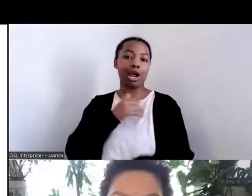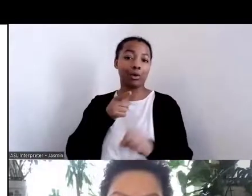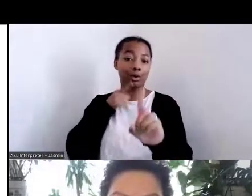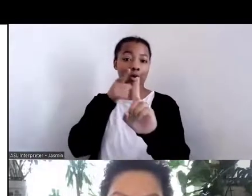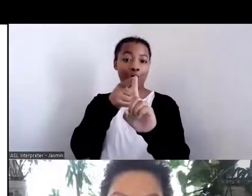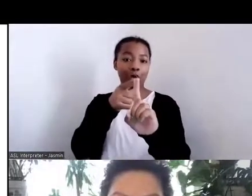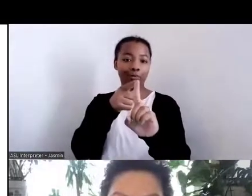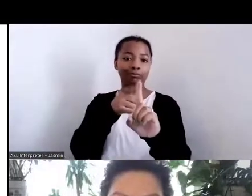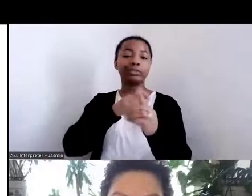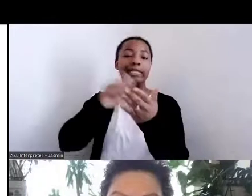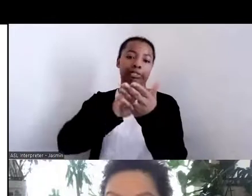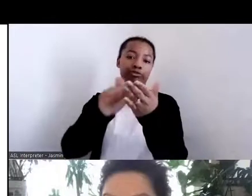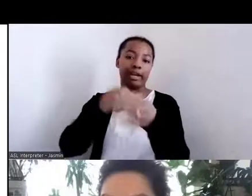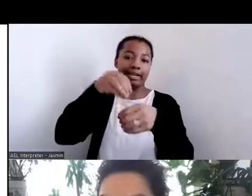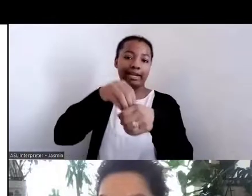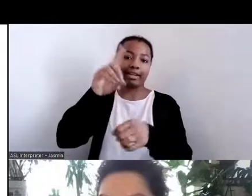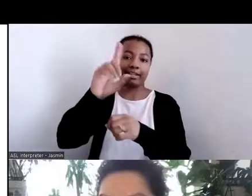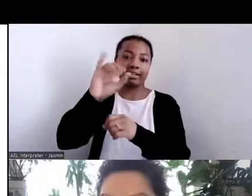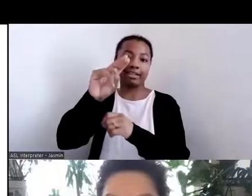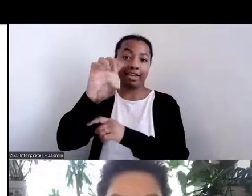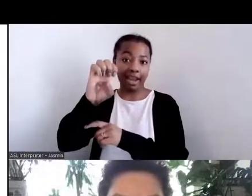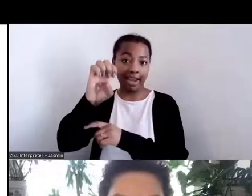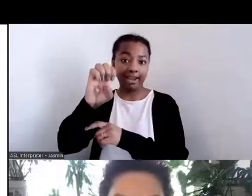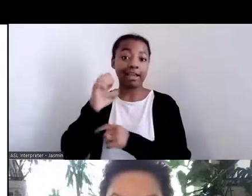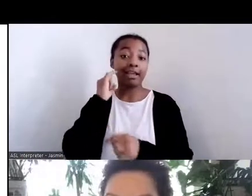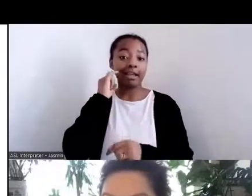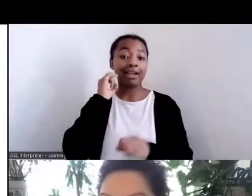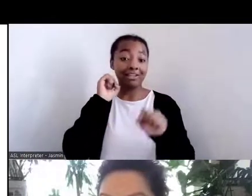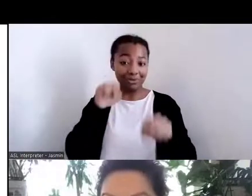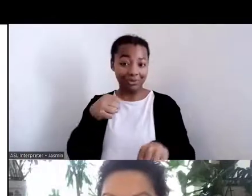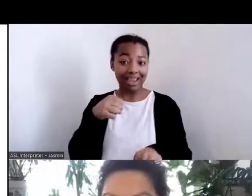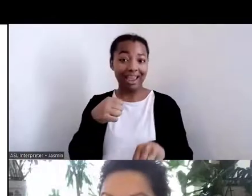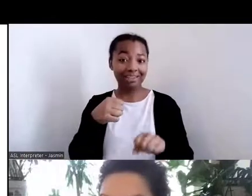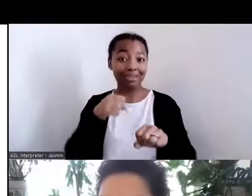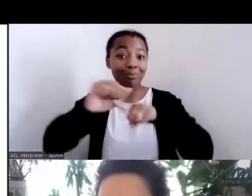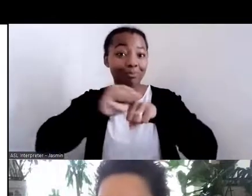And if you want to repeat after me and say, "Let's live a long